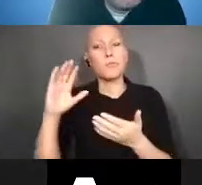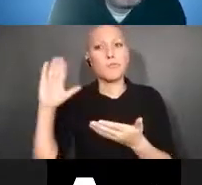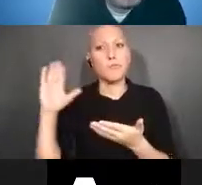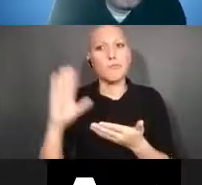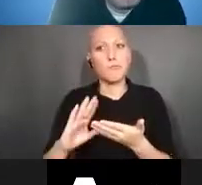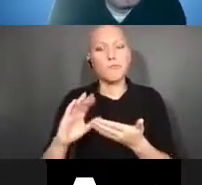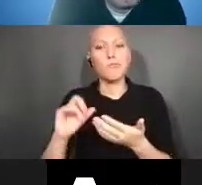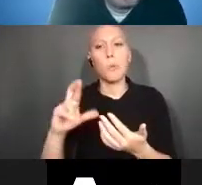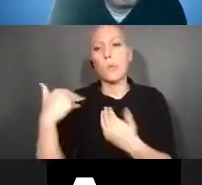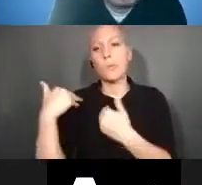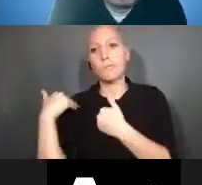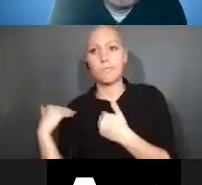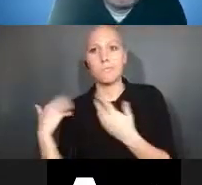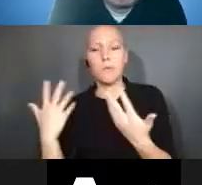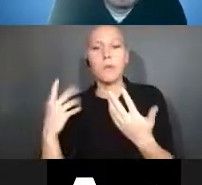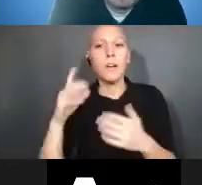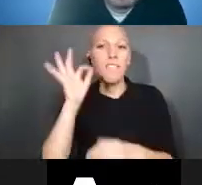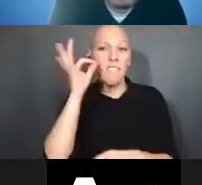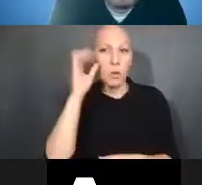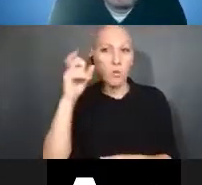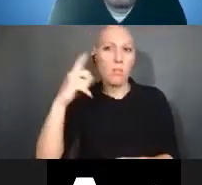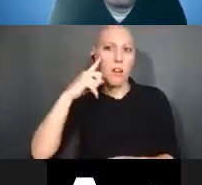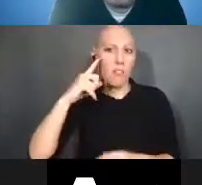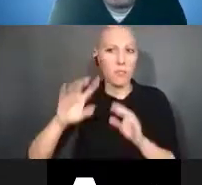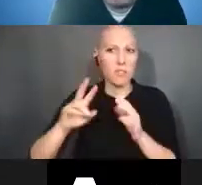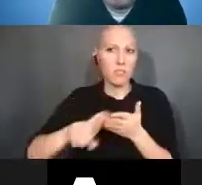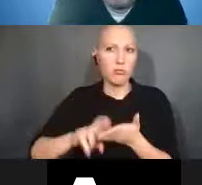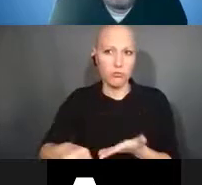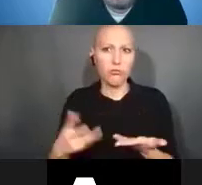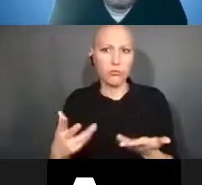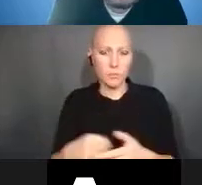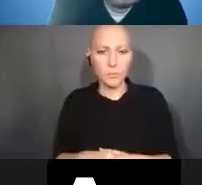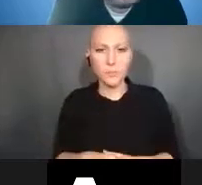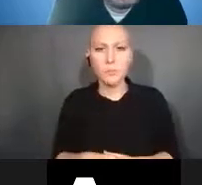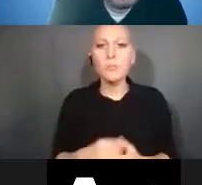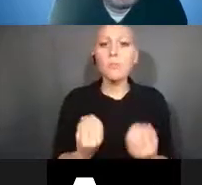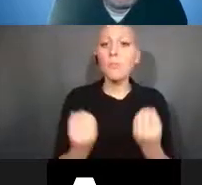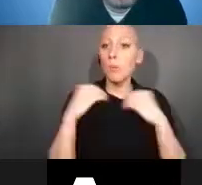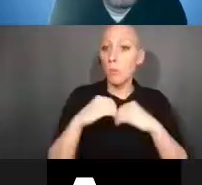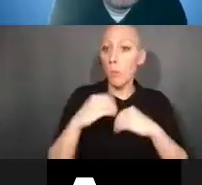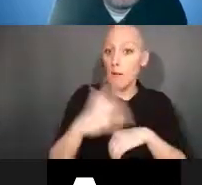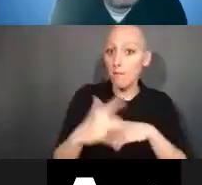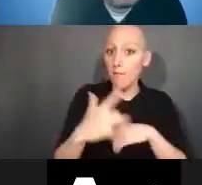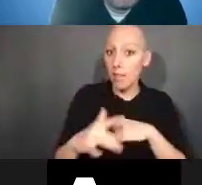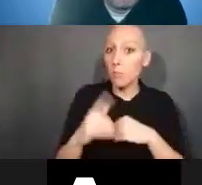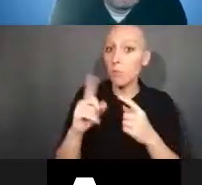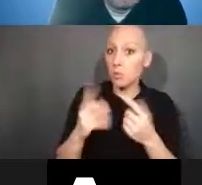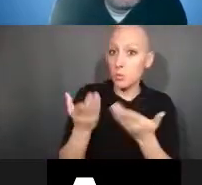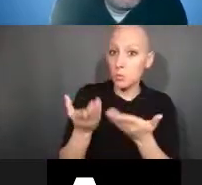It promoted the commercialization and public availability of inventions that were made with federal support